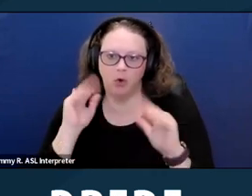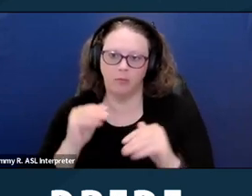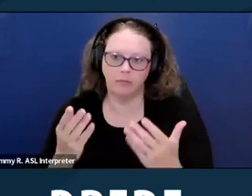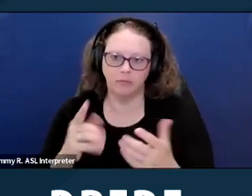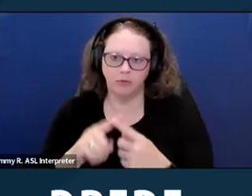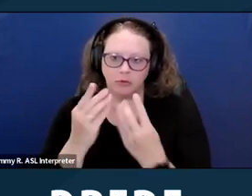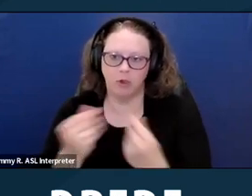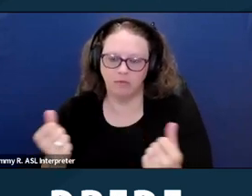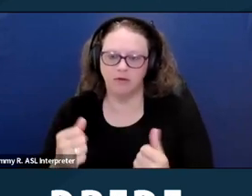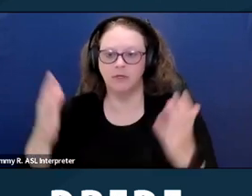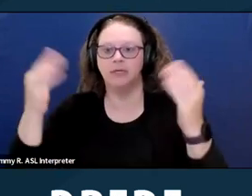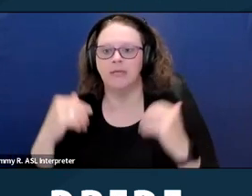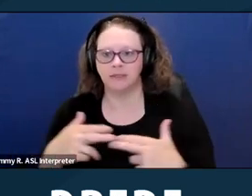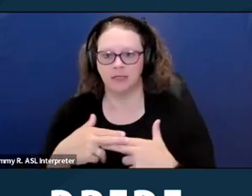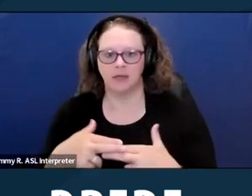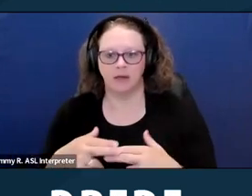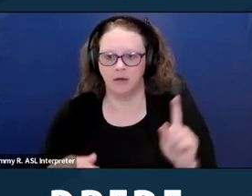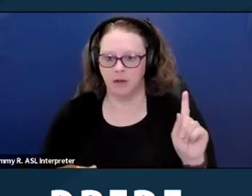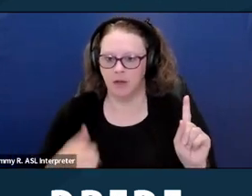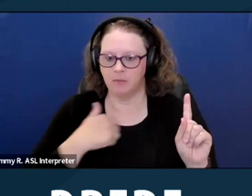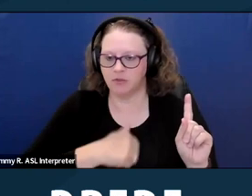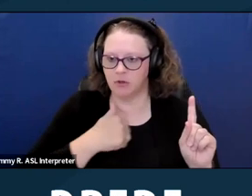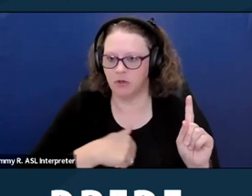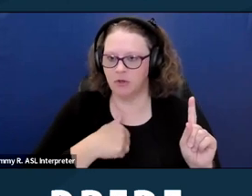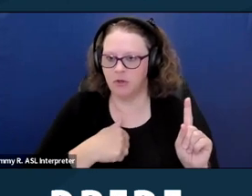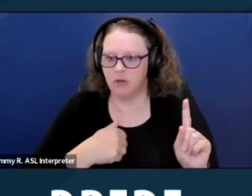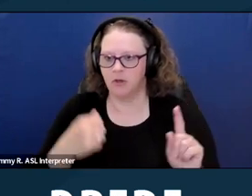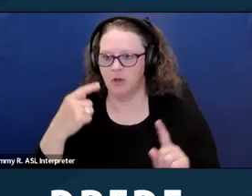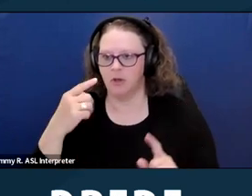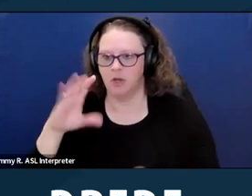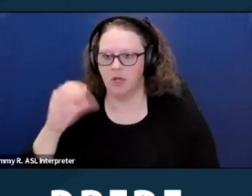Next slide. [Chancela] I'm sorry, the one reason why it would be good is for reporting purposes.